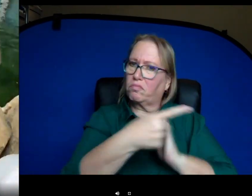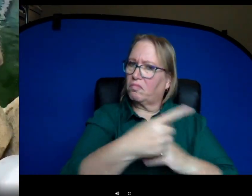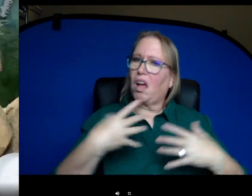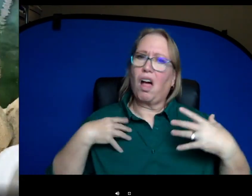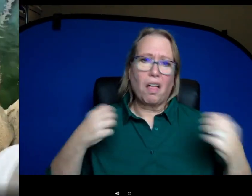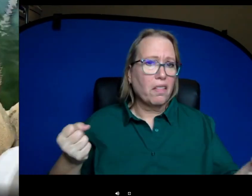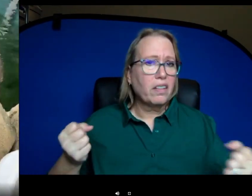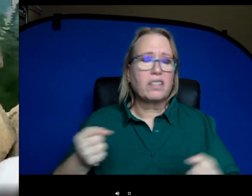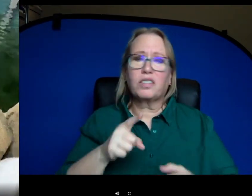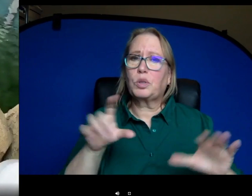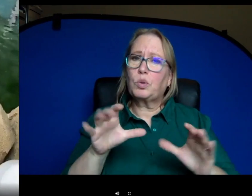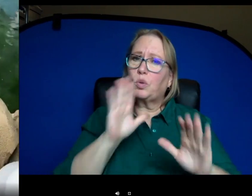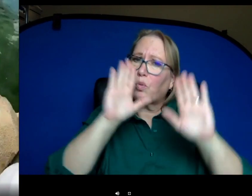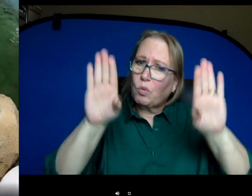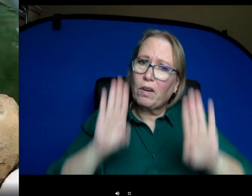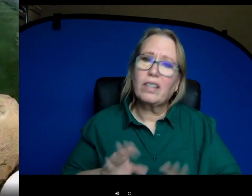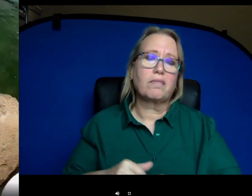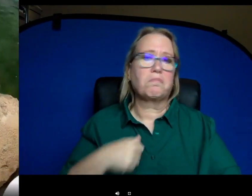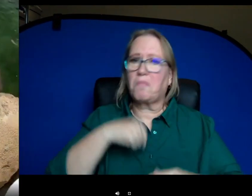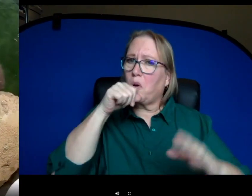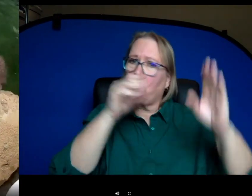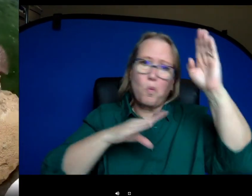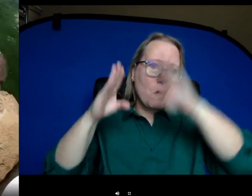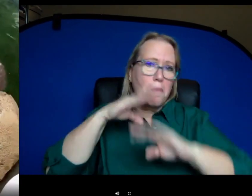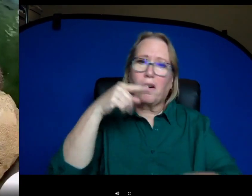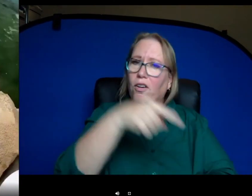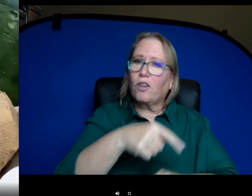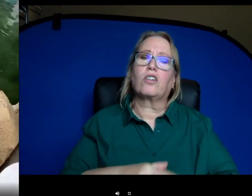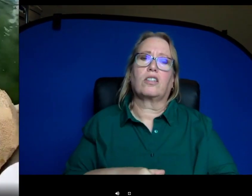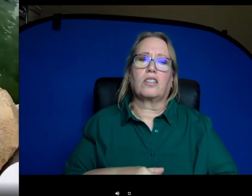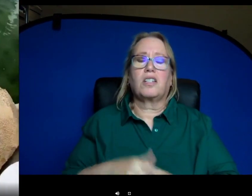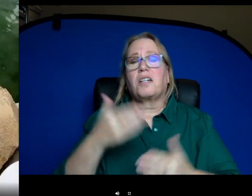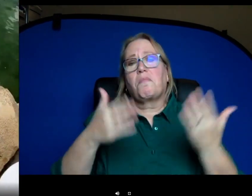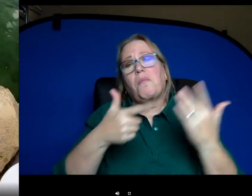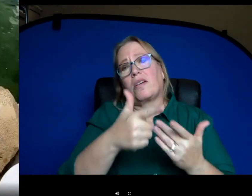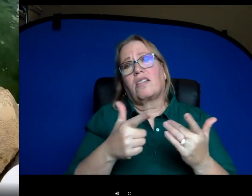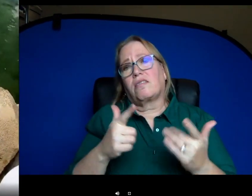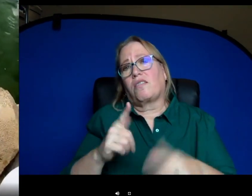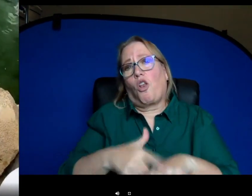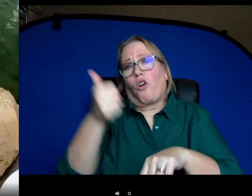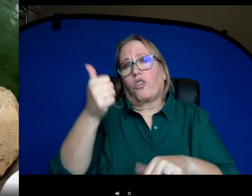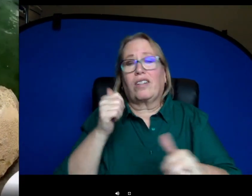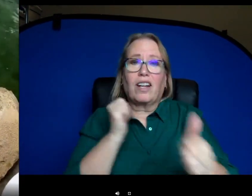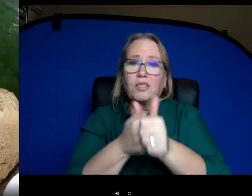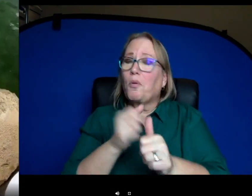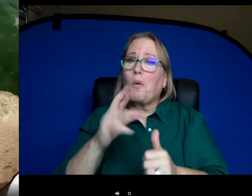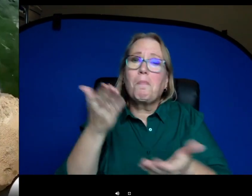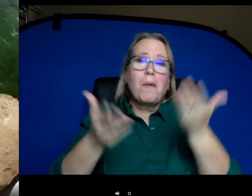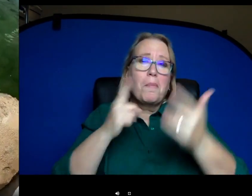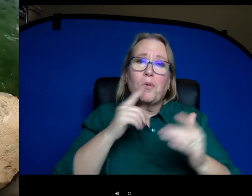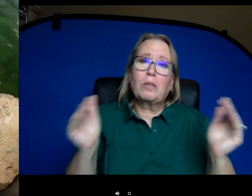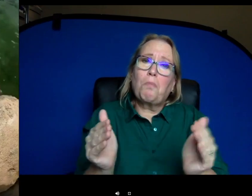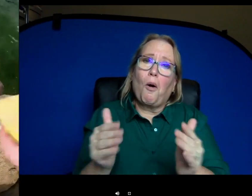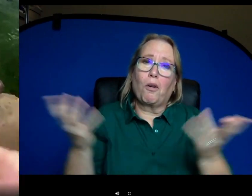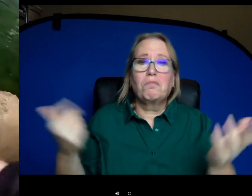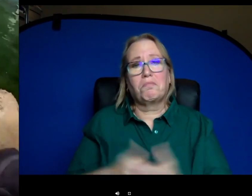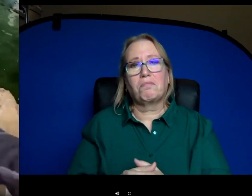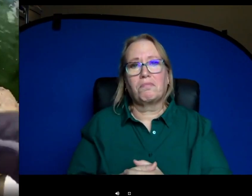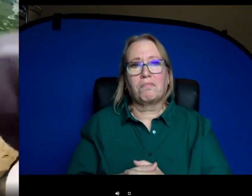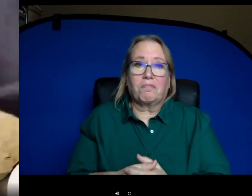She's doing great. We really aren't worried about her. She might just take a little bit longer to catch up or she might always be a petite hippo and I